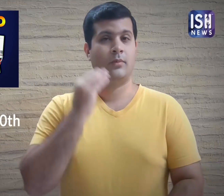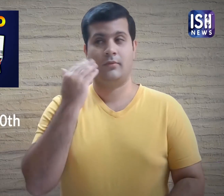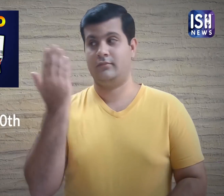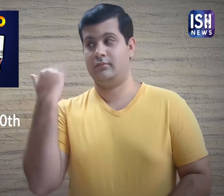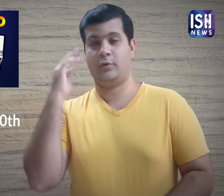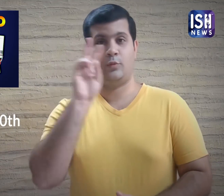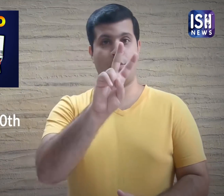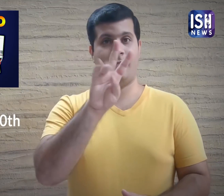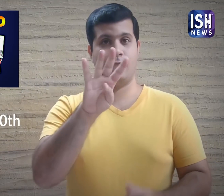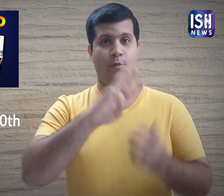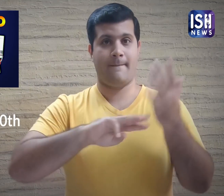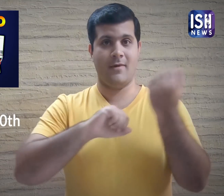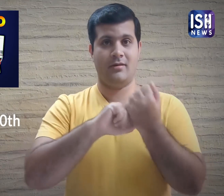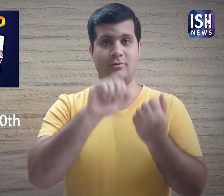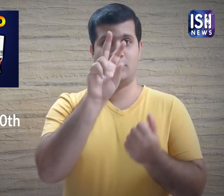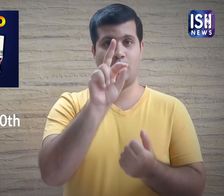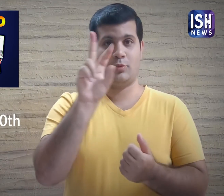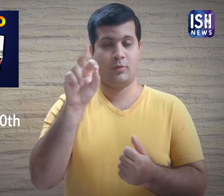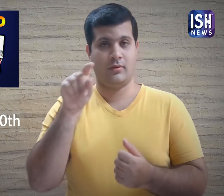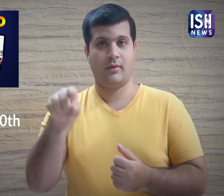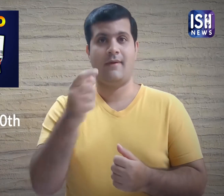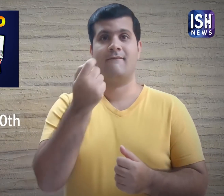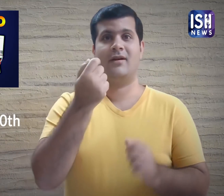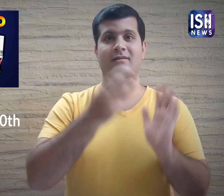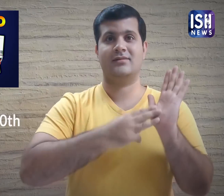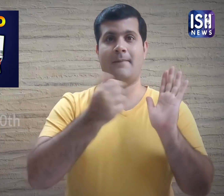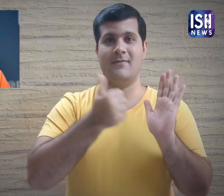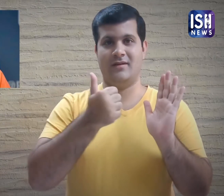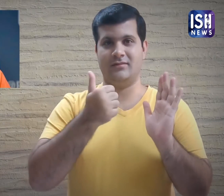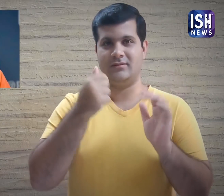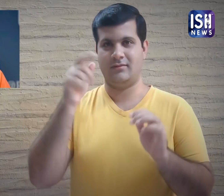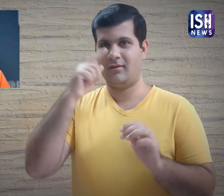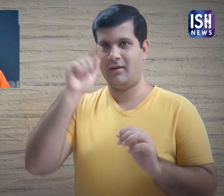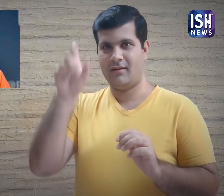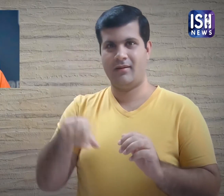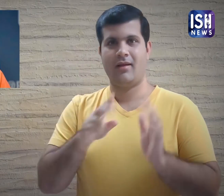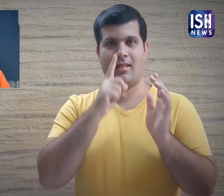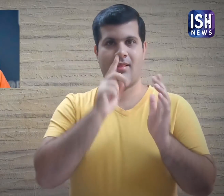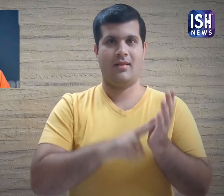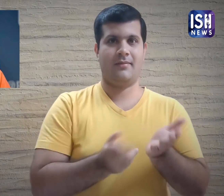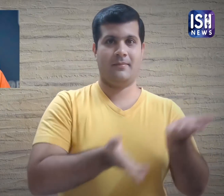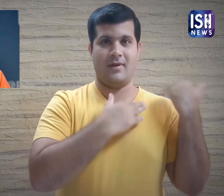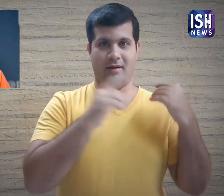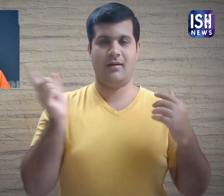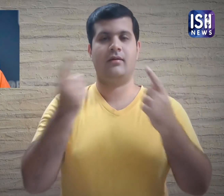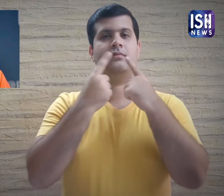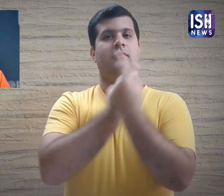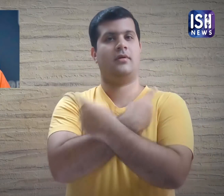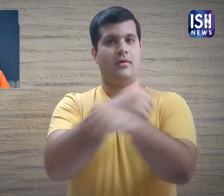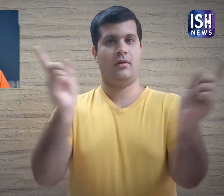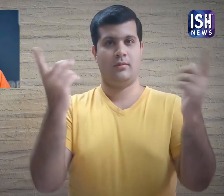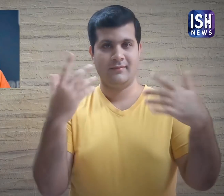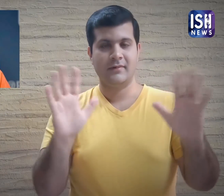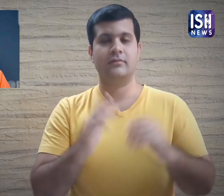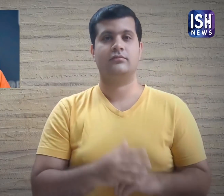On 24 March 2020. Finance minister Nirmala Sitharaman announced,